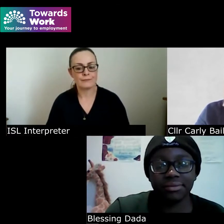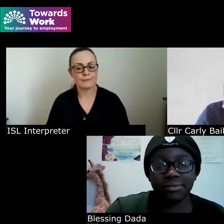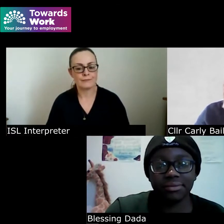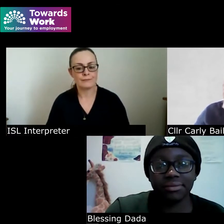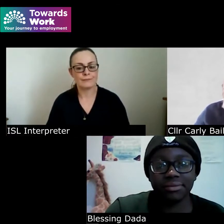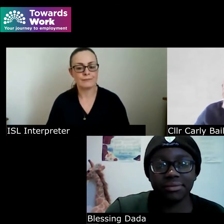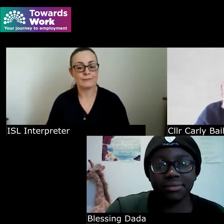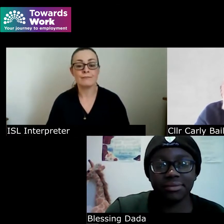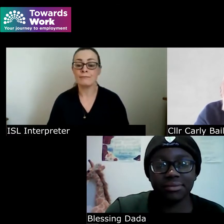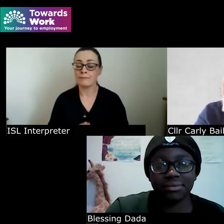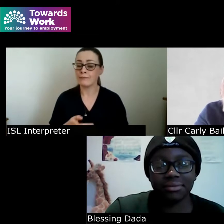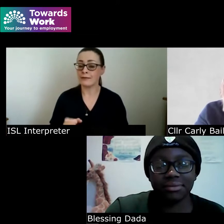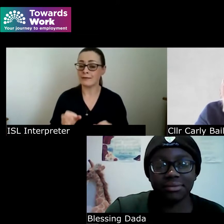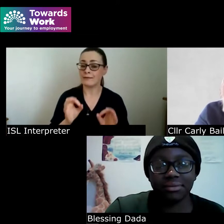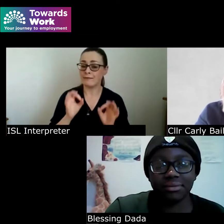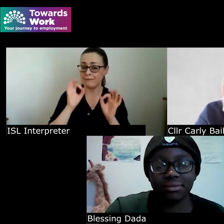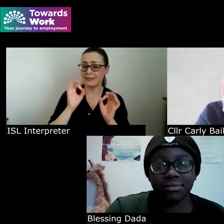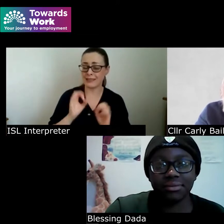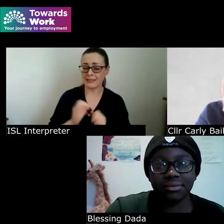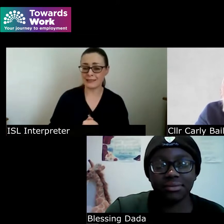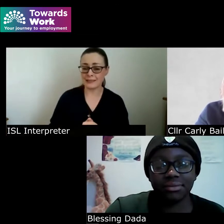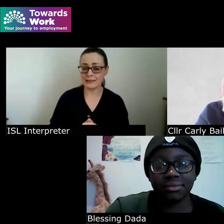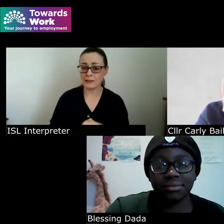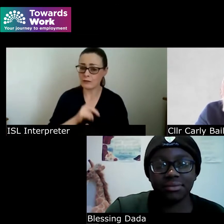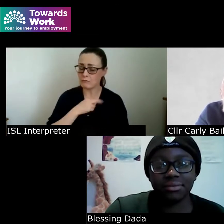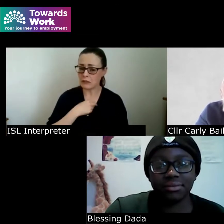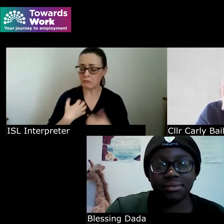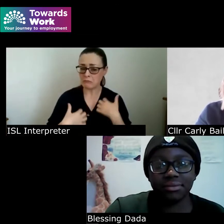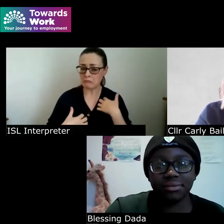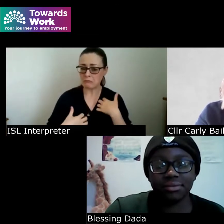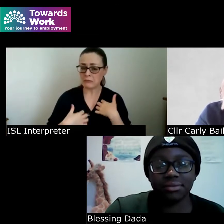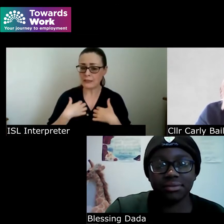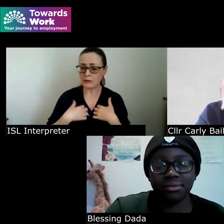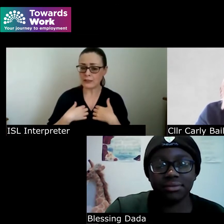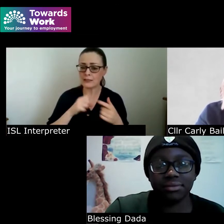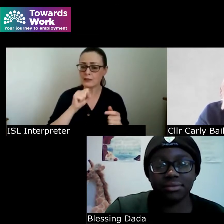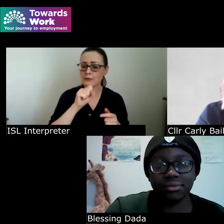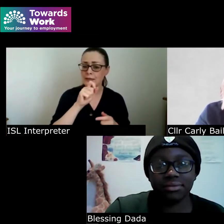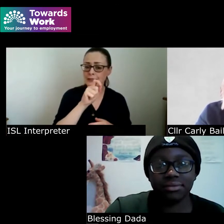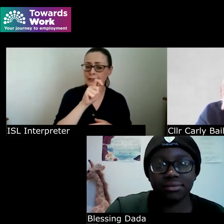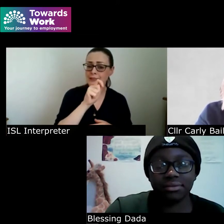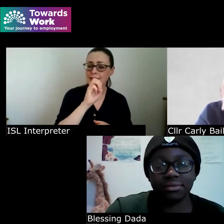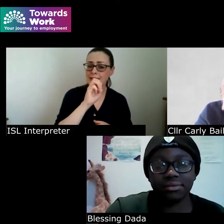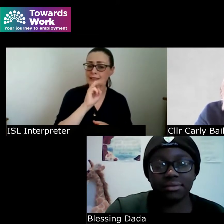that's fantastic and I think that's really interesting Stephen you talked about how you